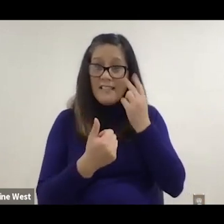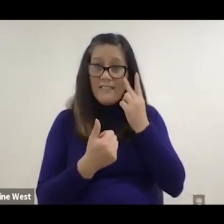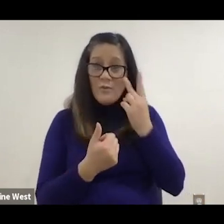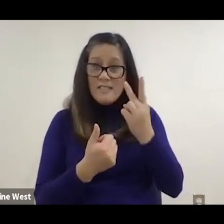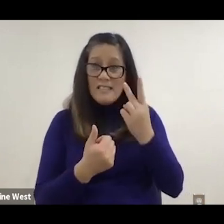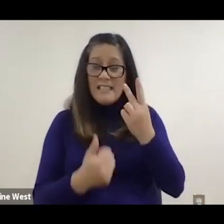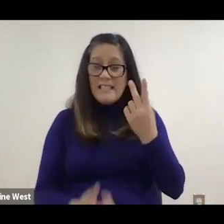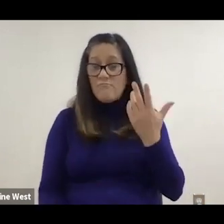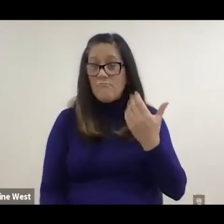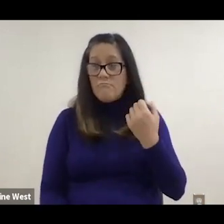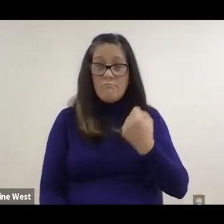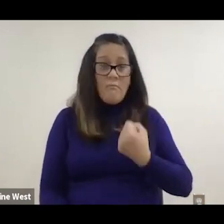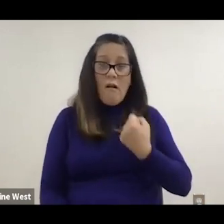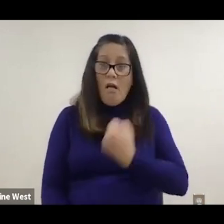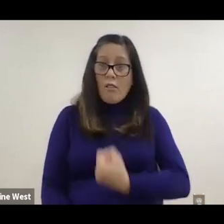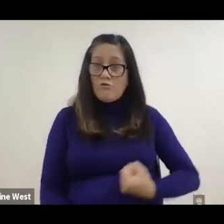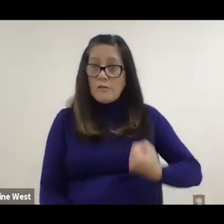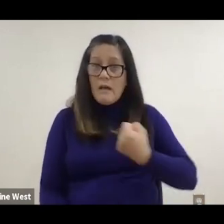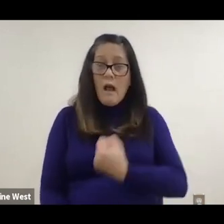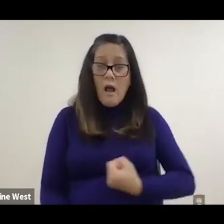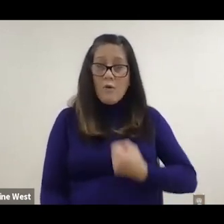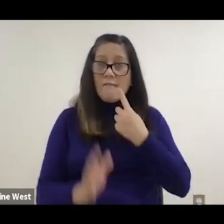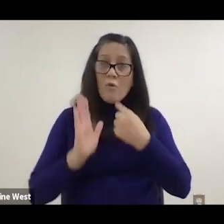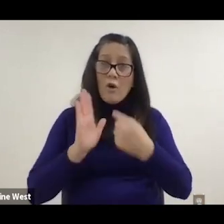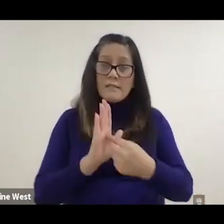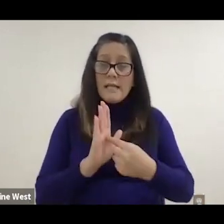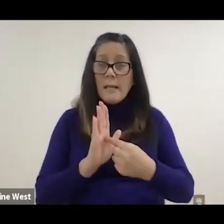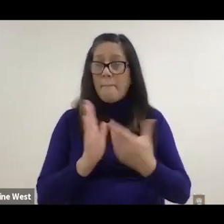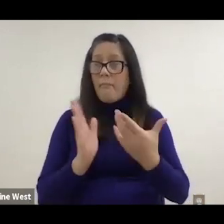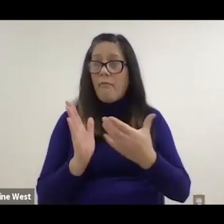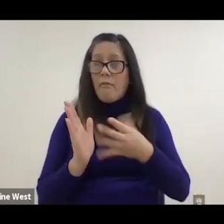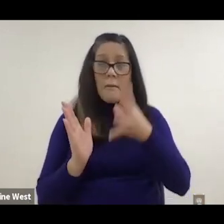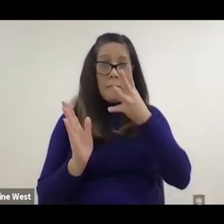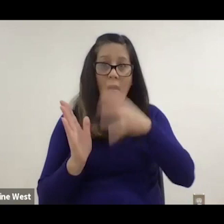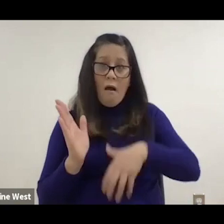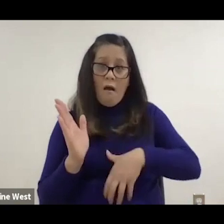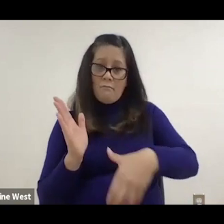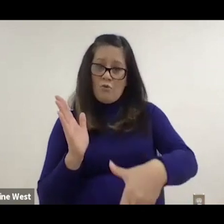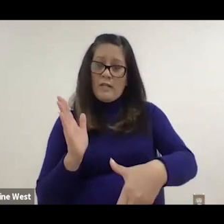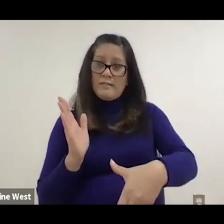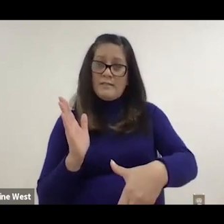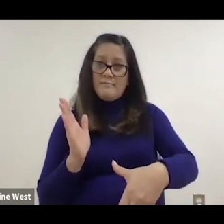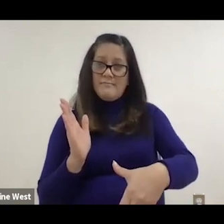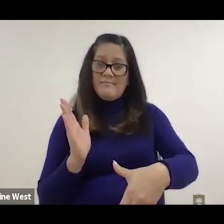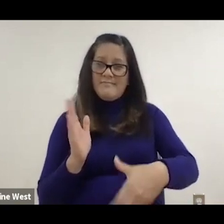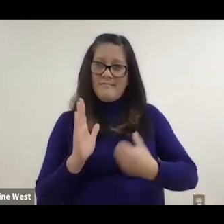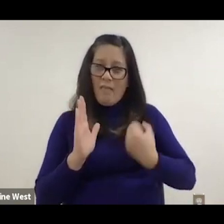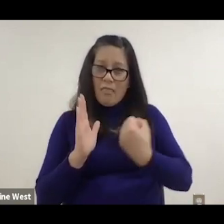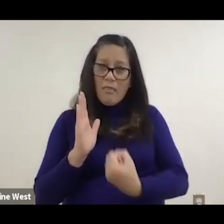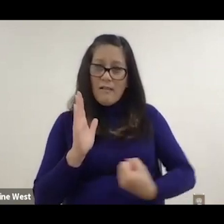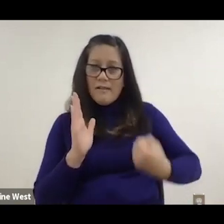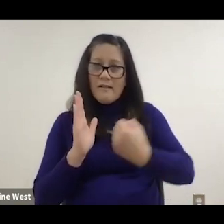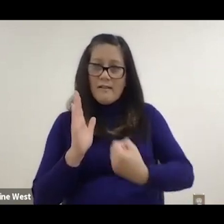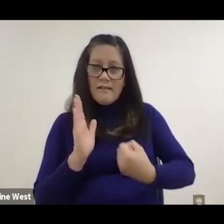at assumed ultrasound of a flight? For example, a child in the womb is that it's hard